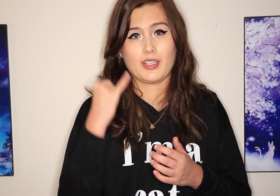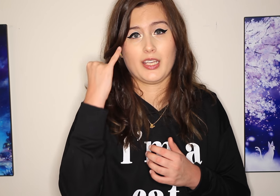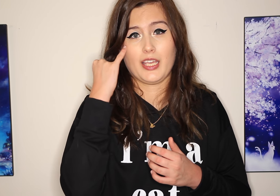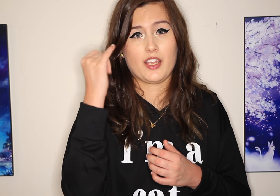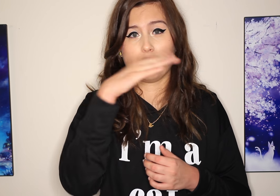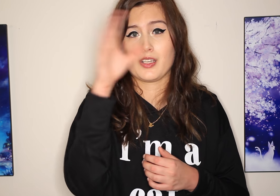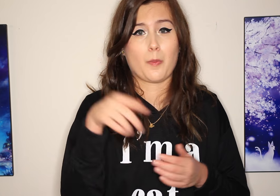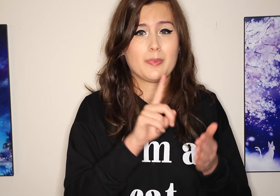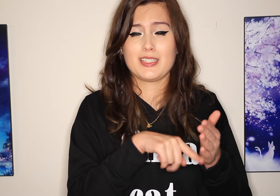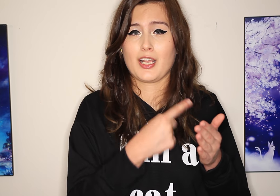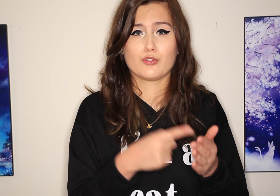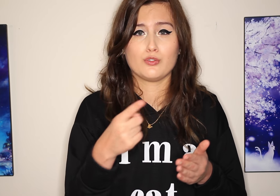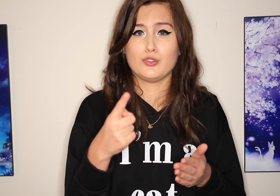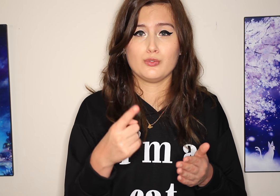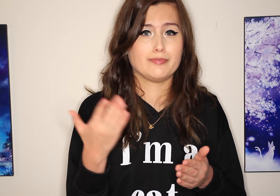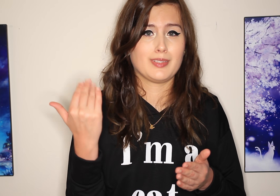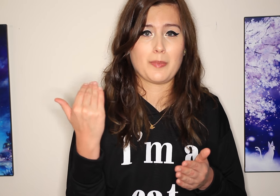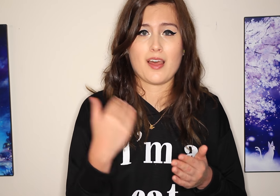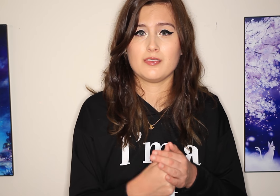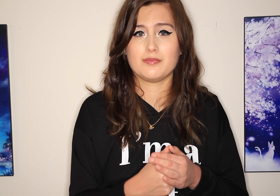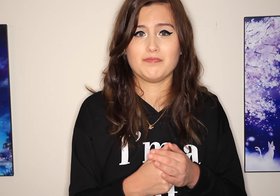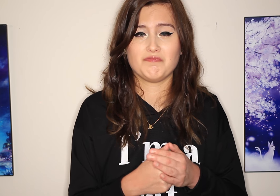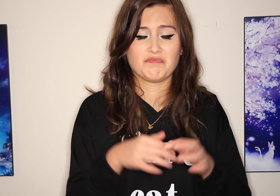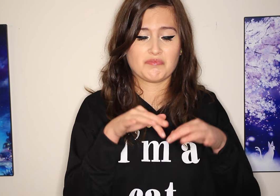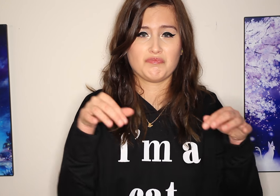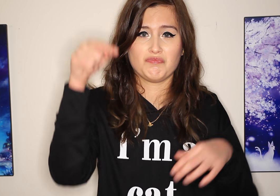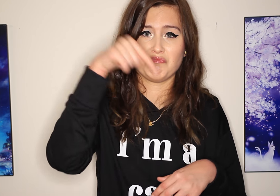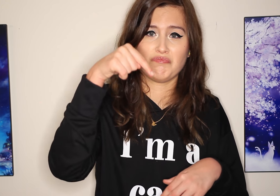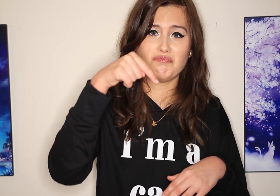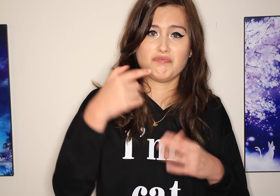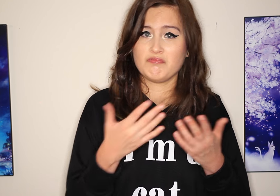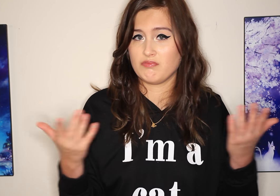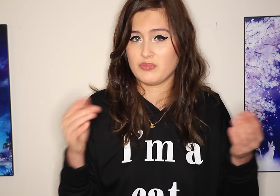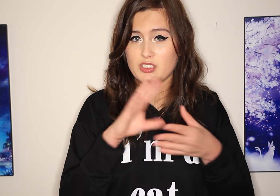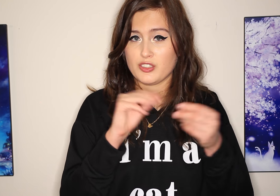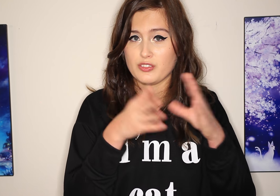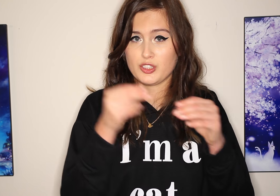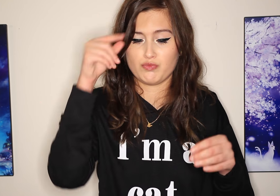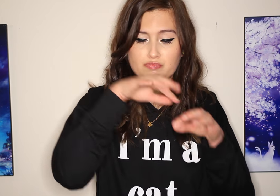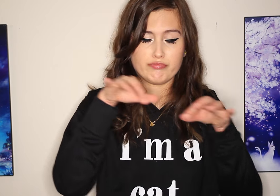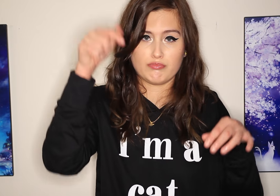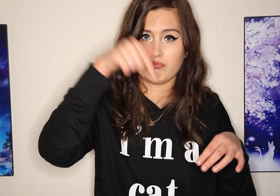If an interpreter/captioner company has ever canceled on you, write about it in the comments.